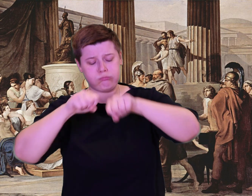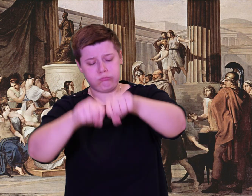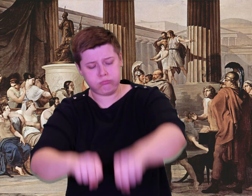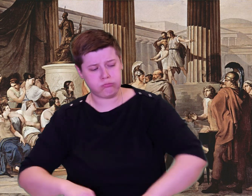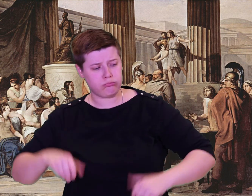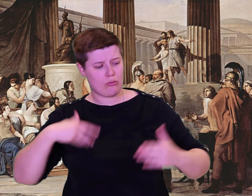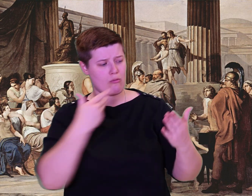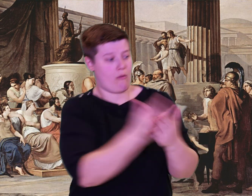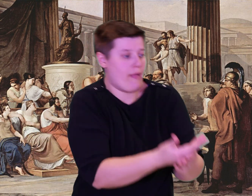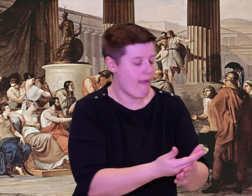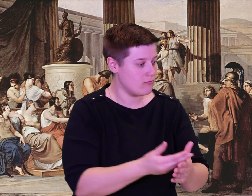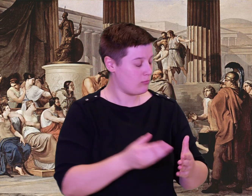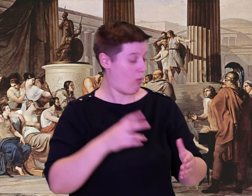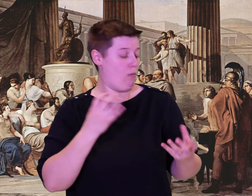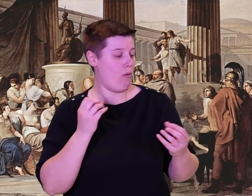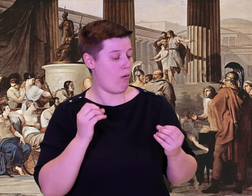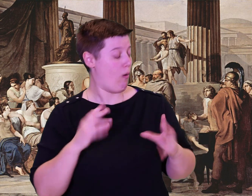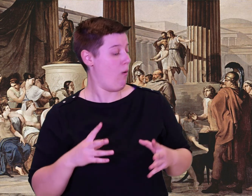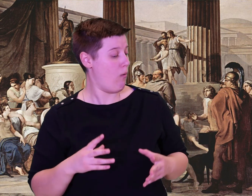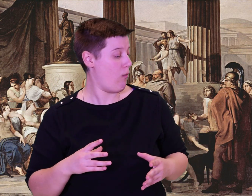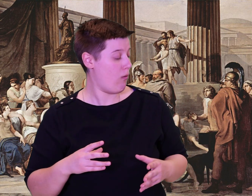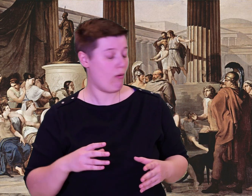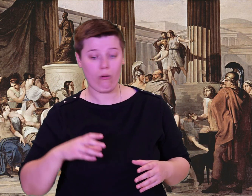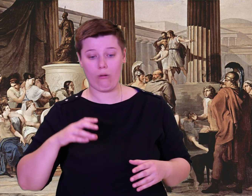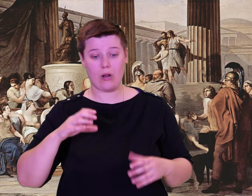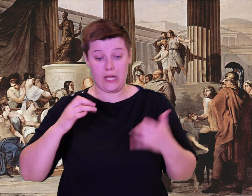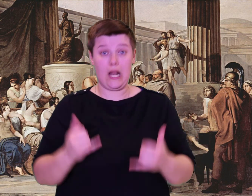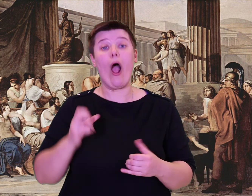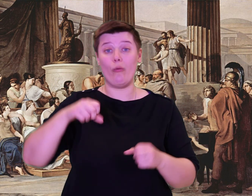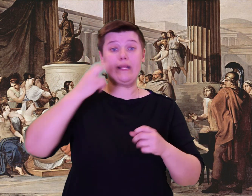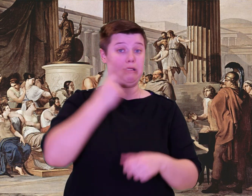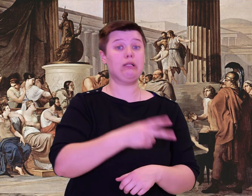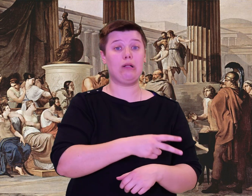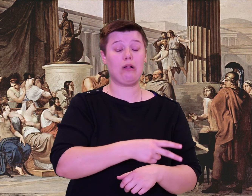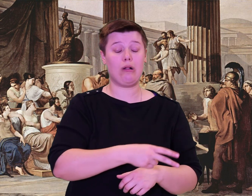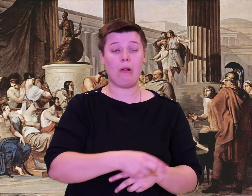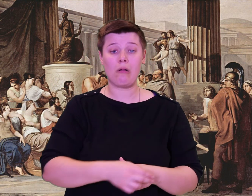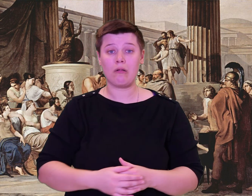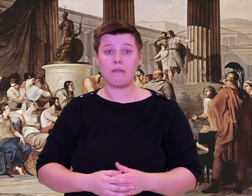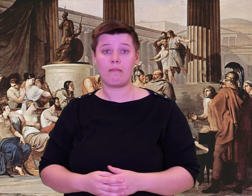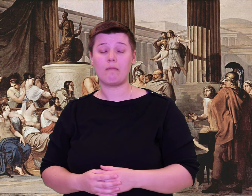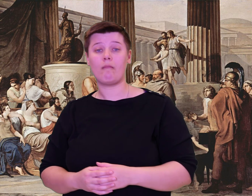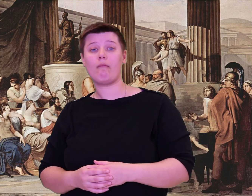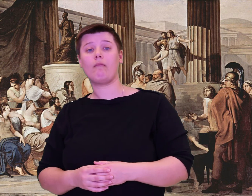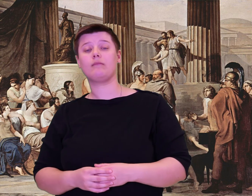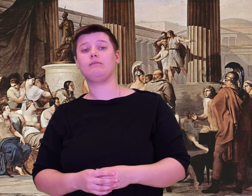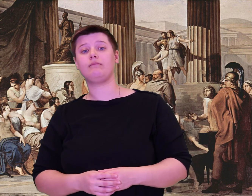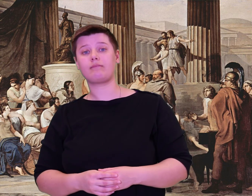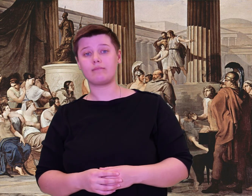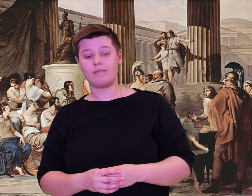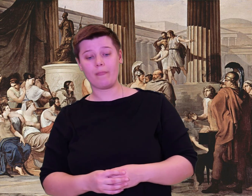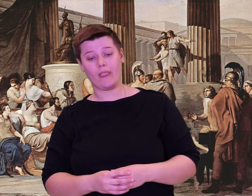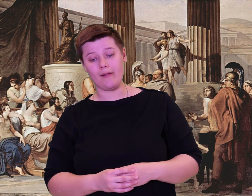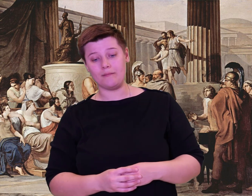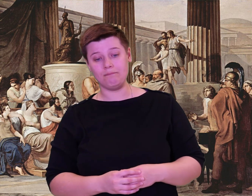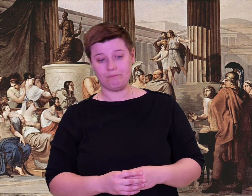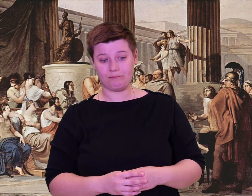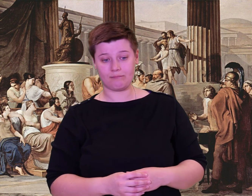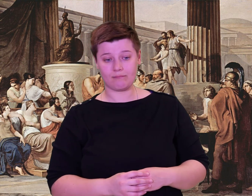There is flat land for plowing, and abundant crops would grow in the autumn;